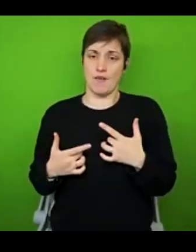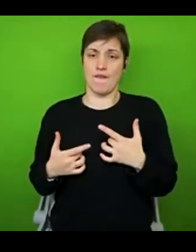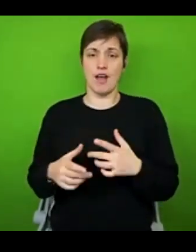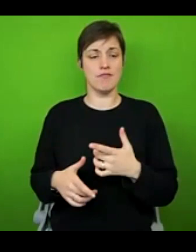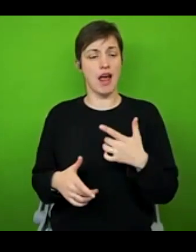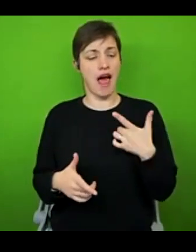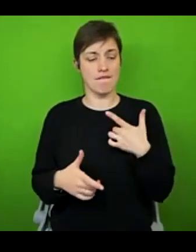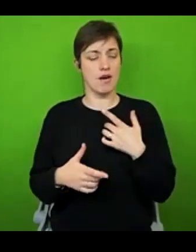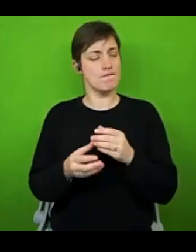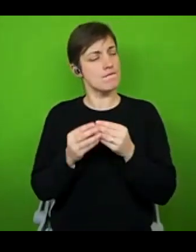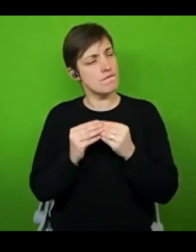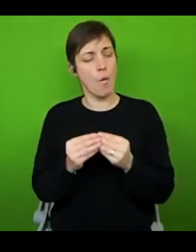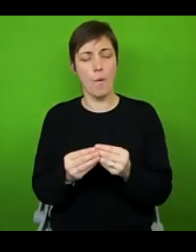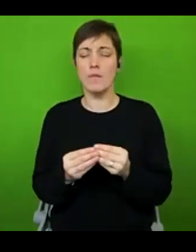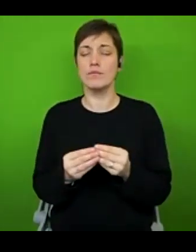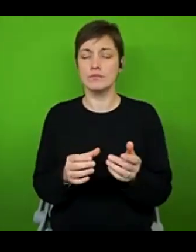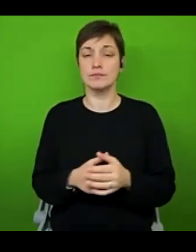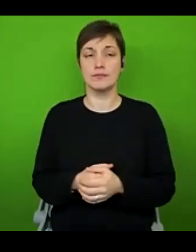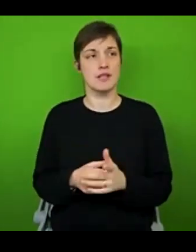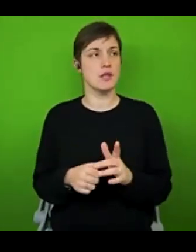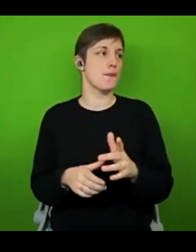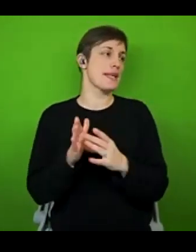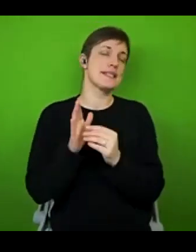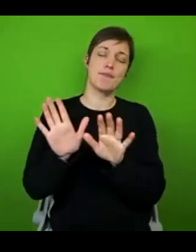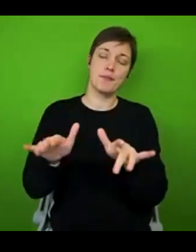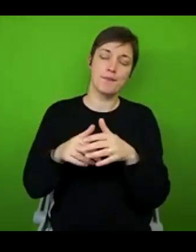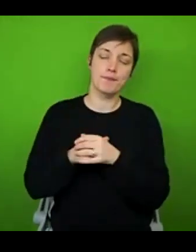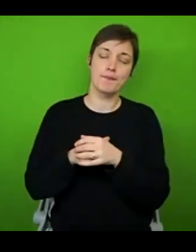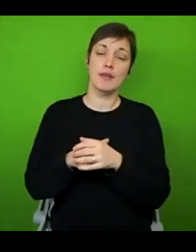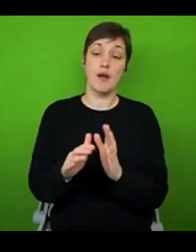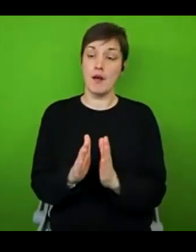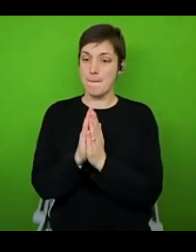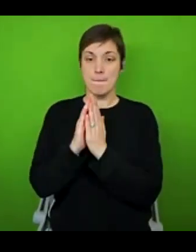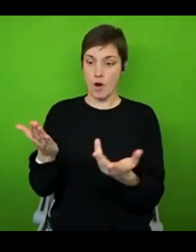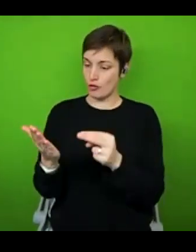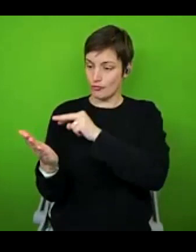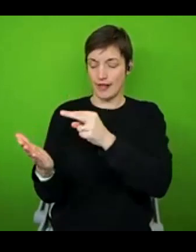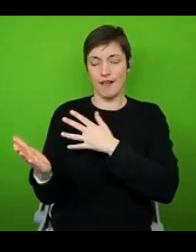So if you're a book reader, it might be that you want to read a certain number of books that are outside your comfort zone.